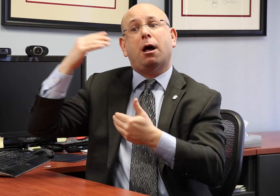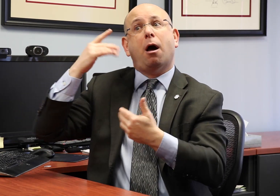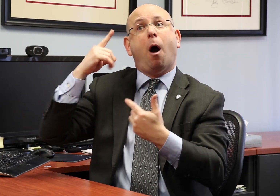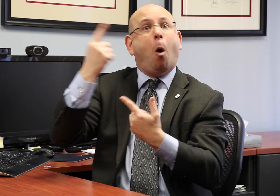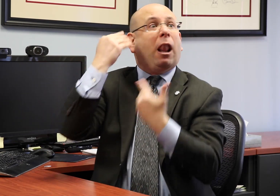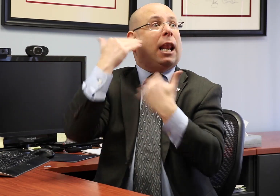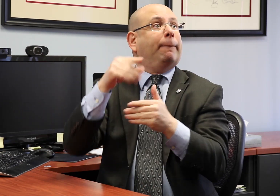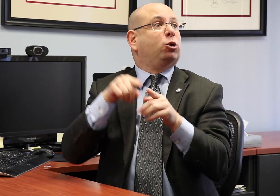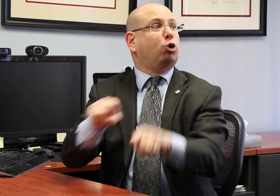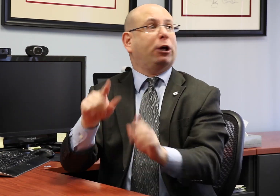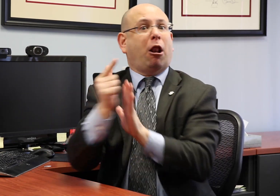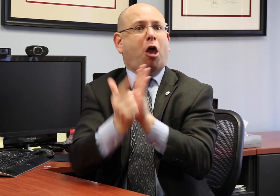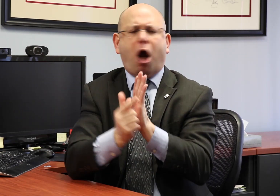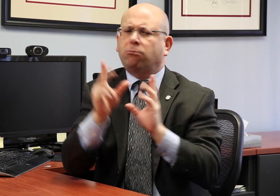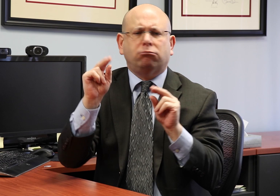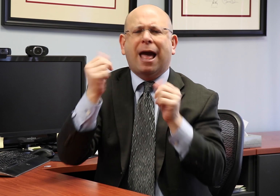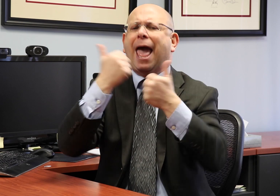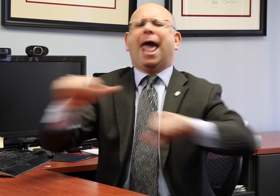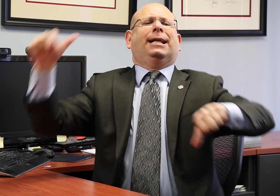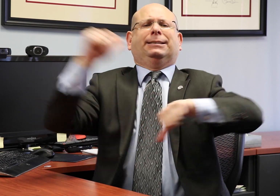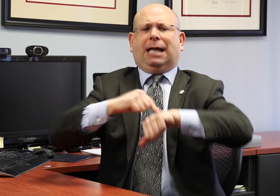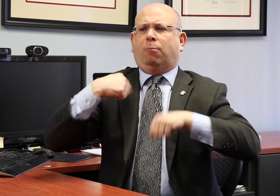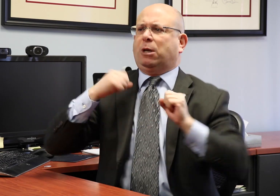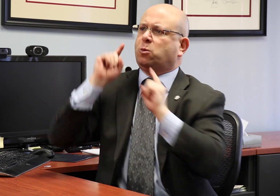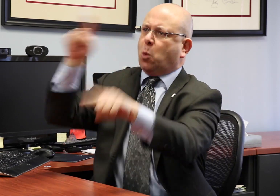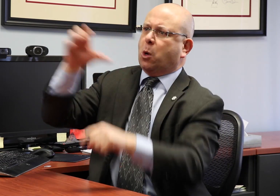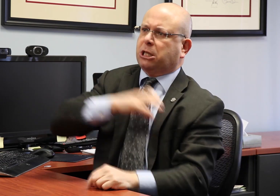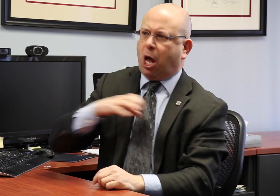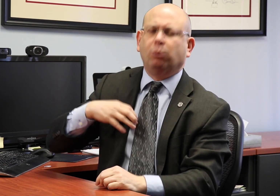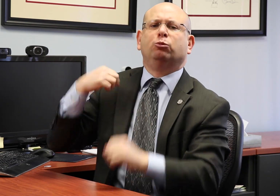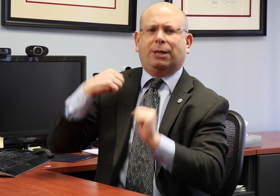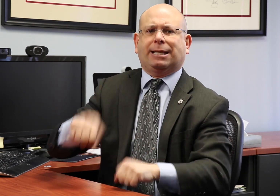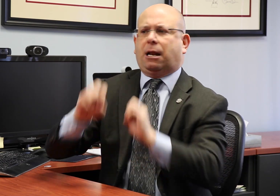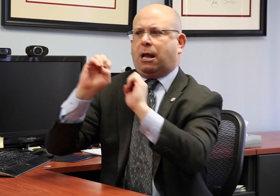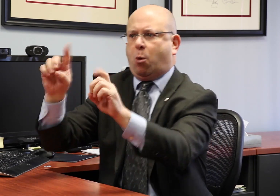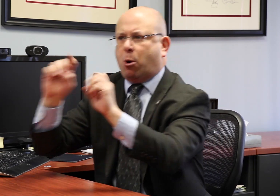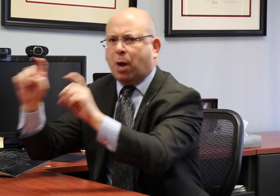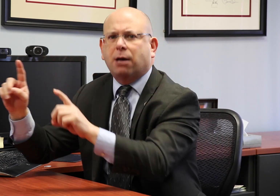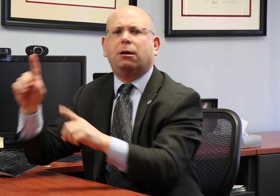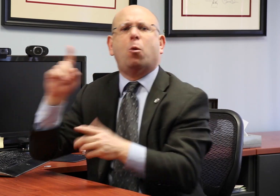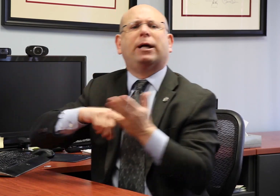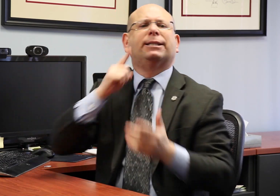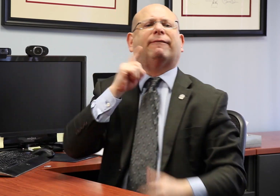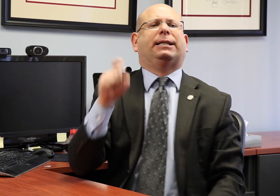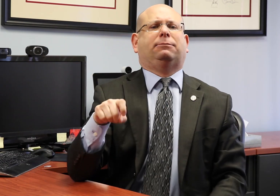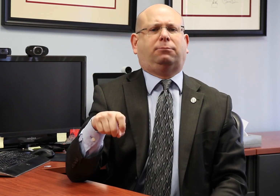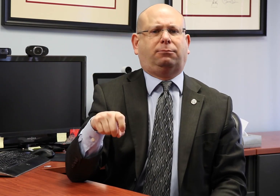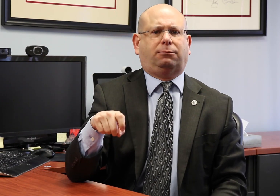However, educating opportunities are not limited to only rule-making comments for a bill that was passed. We can meet with and educate Congress at any time about the needs of deaf and hard of hearing people.